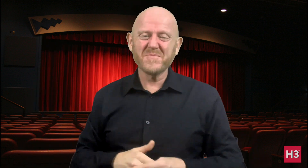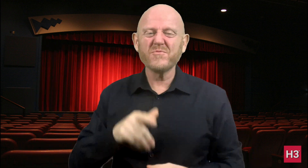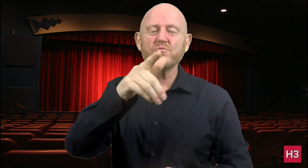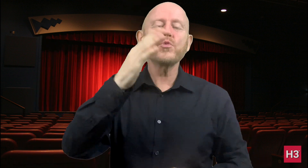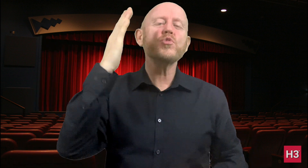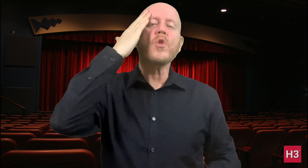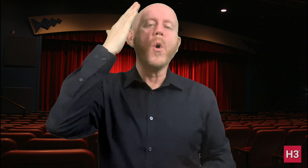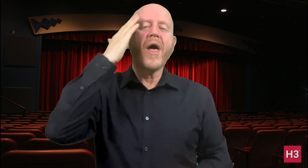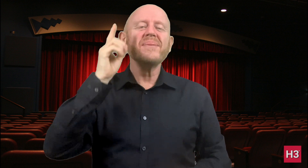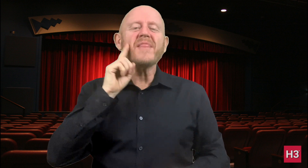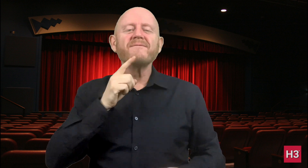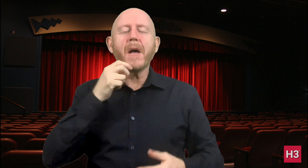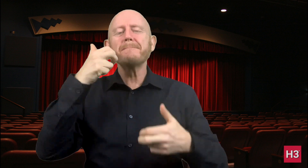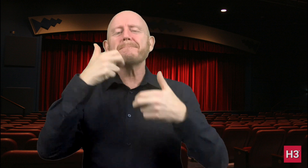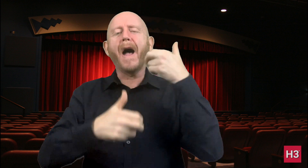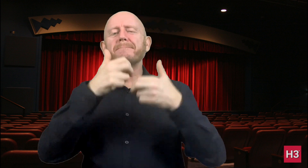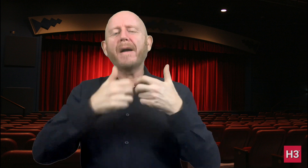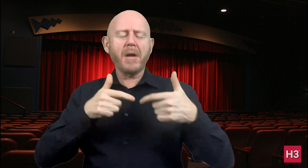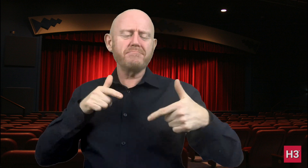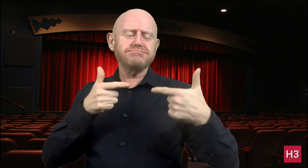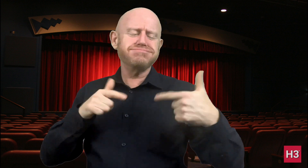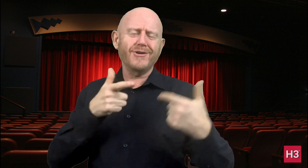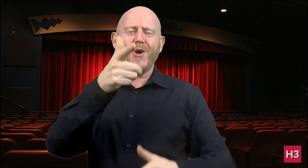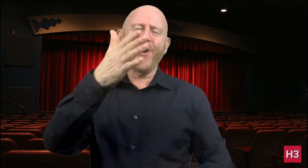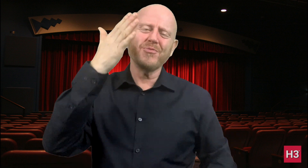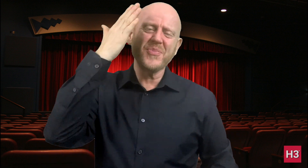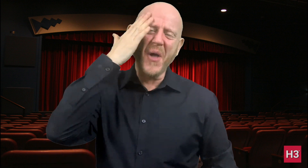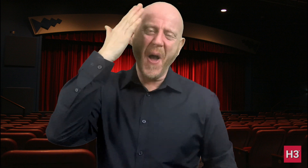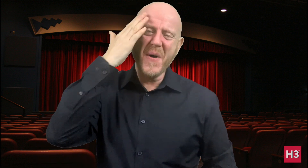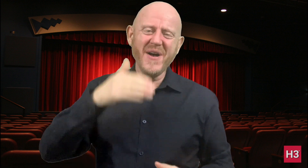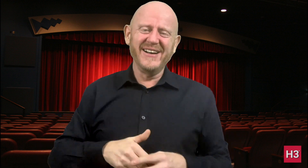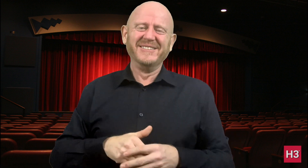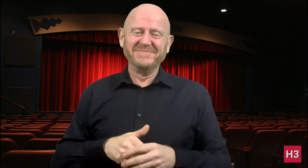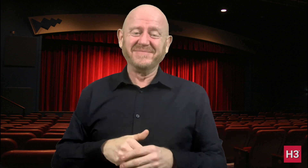You know the challenges we have with video calls?